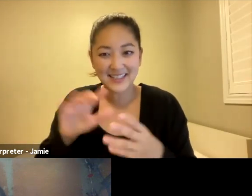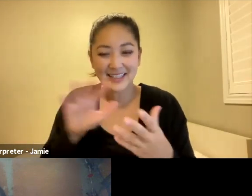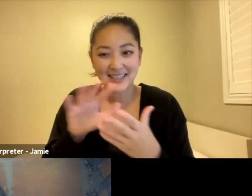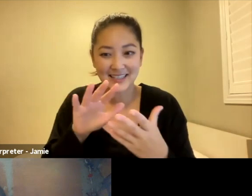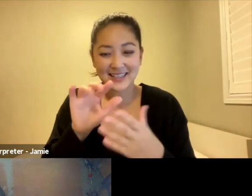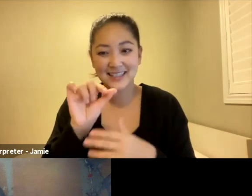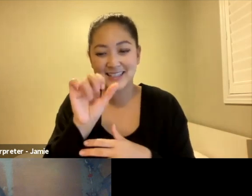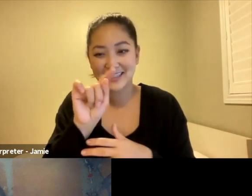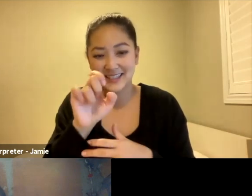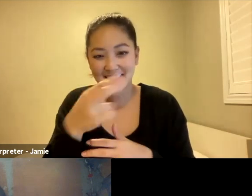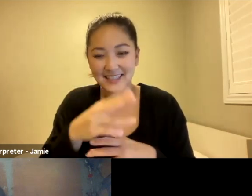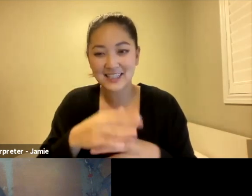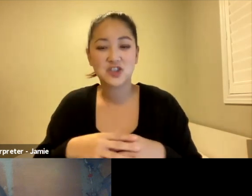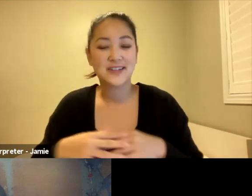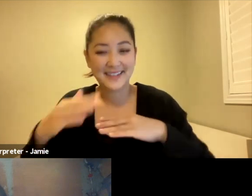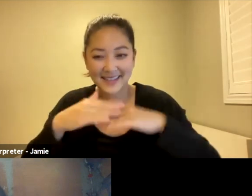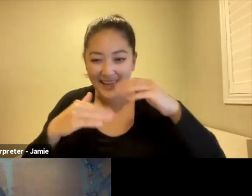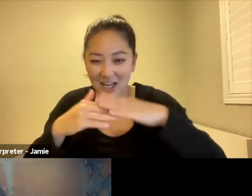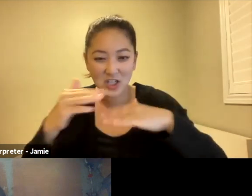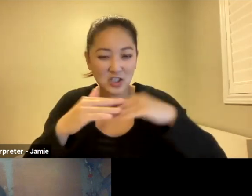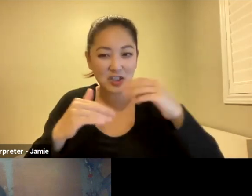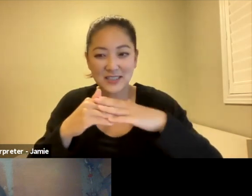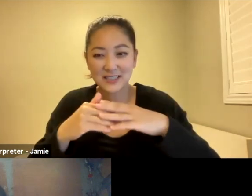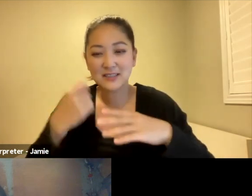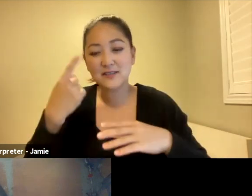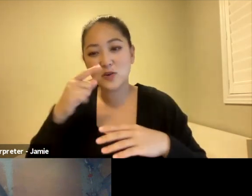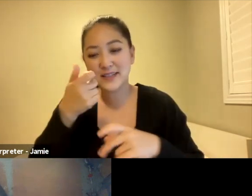and the textures of your visuals to help us, as the viewer,